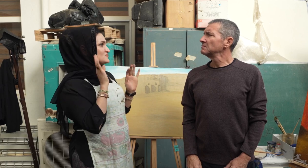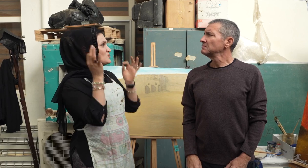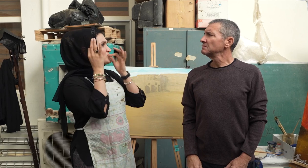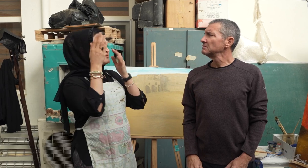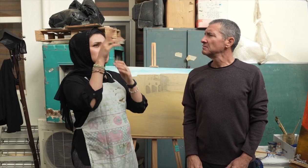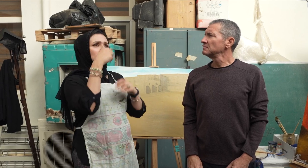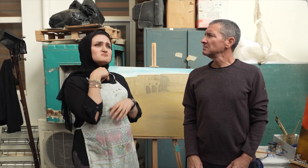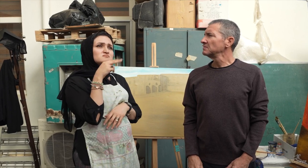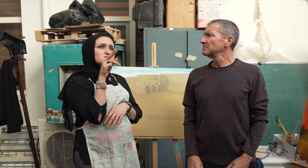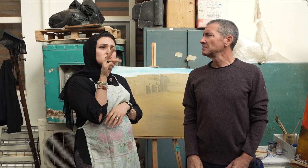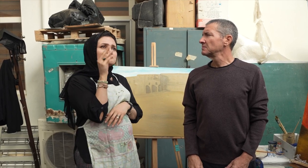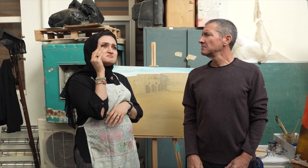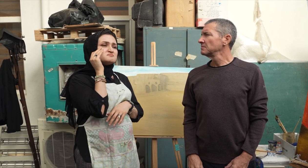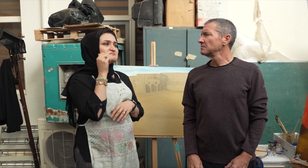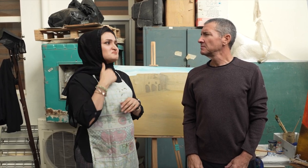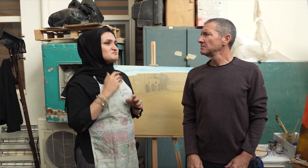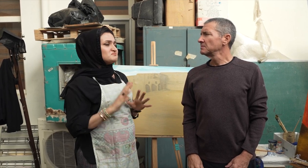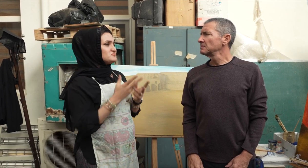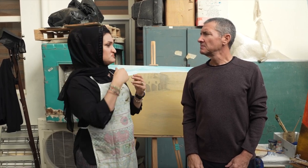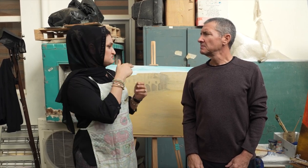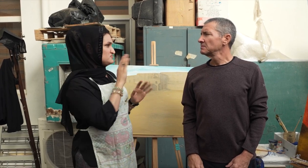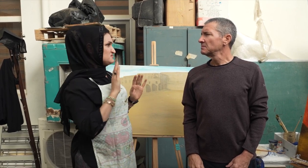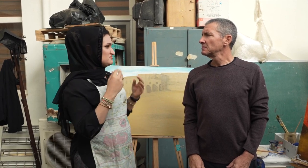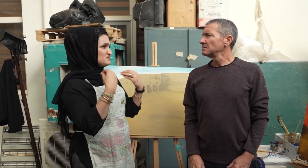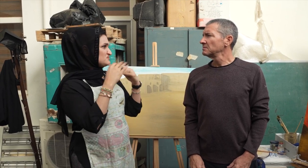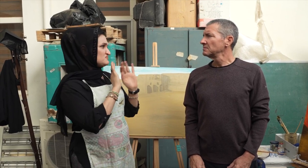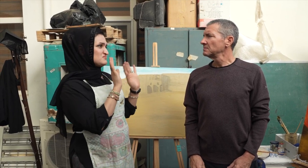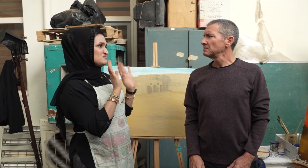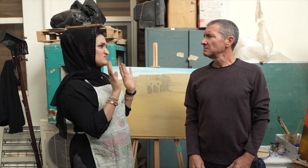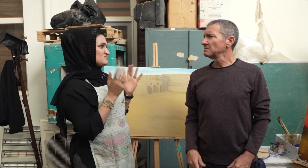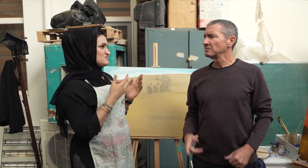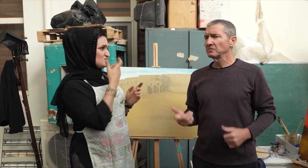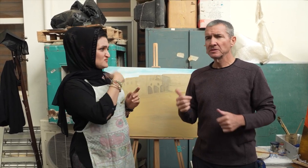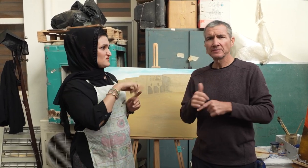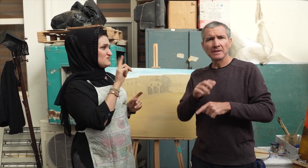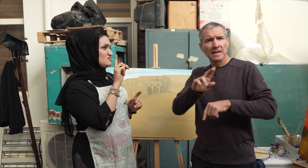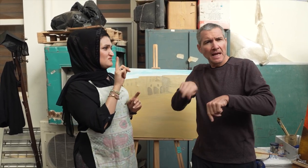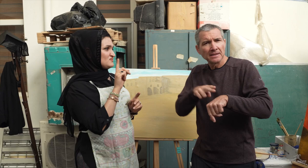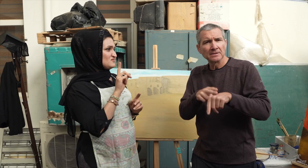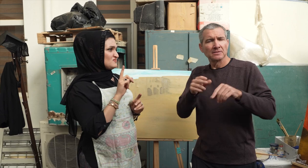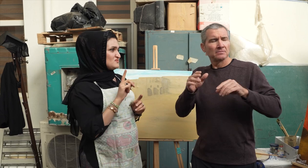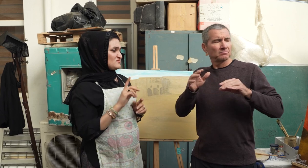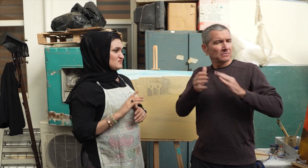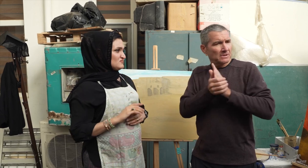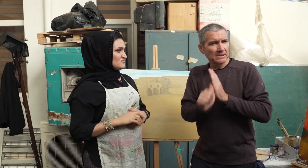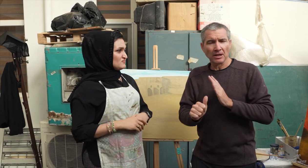I also watched hearing painters how do their artwork. She is such a natural artist.